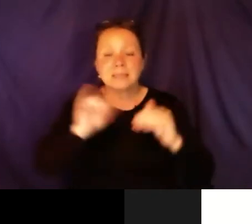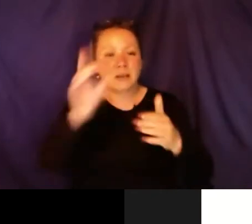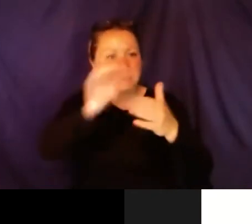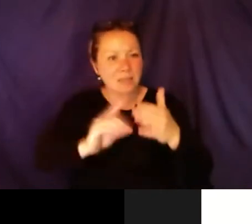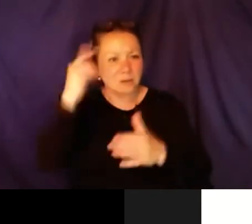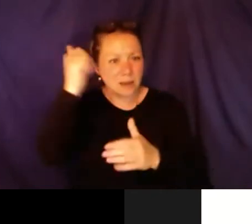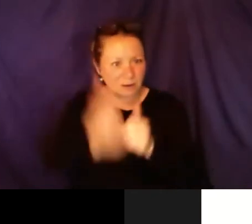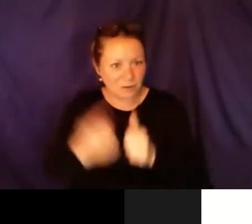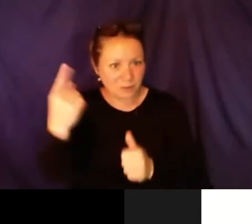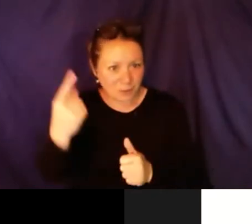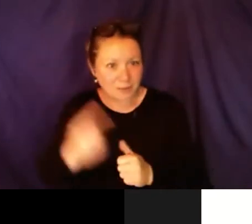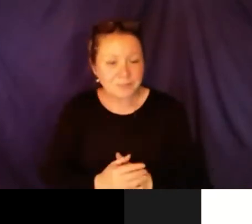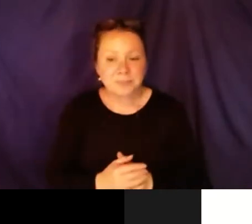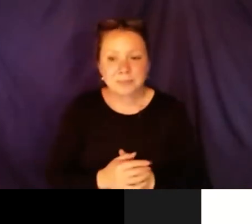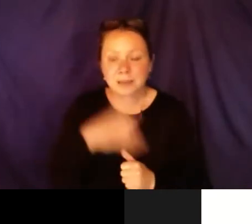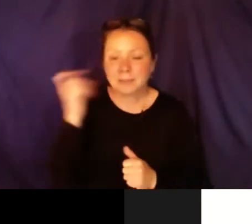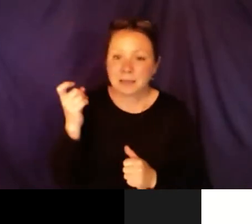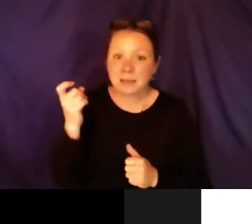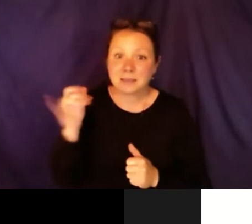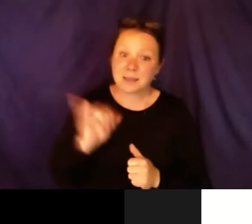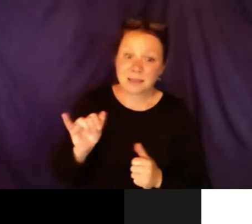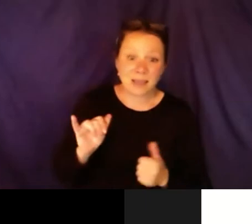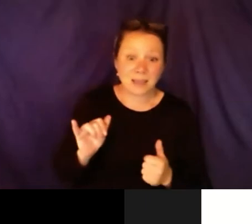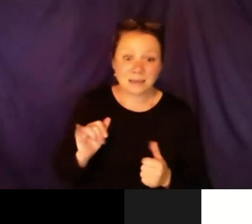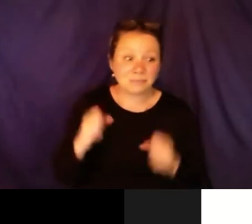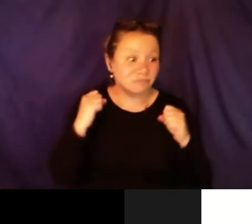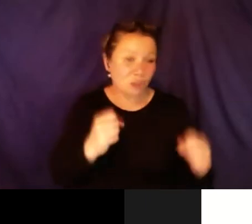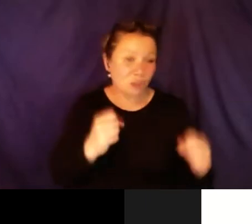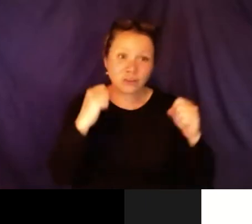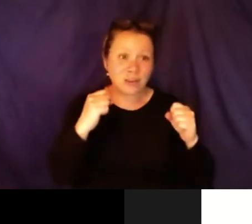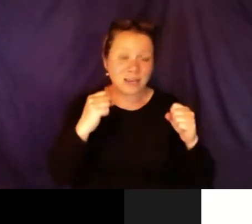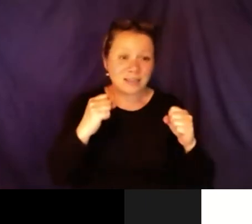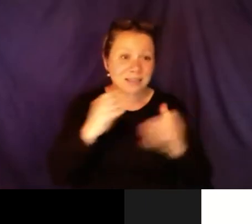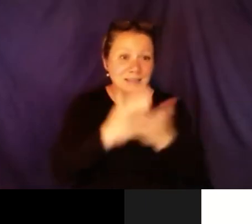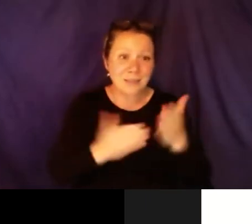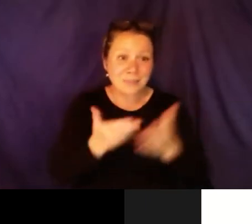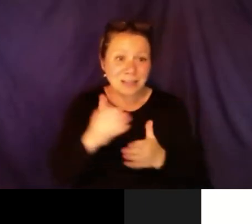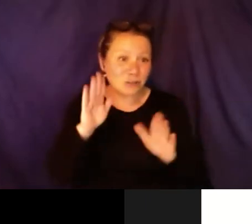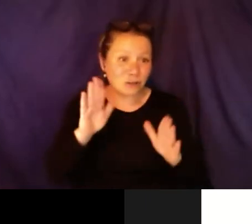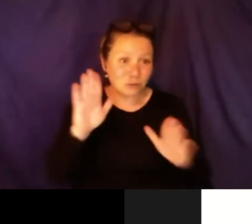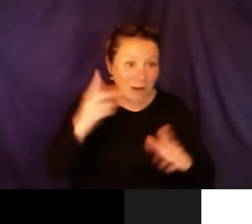that are universely designed and not just accessible. Buildings that are designed for